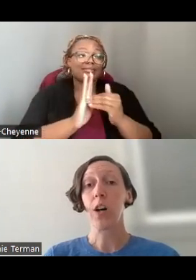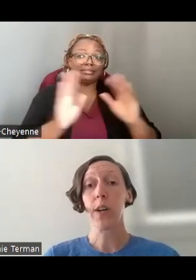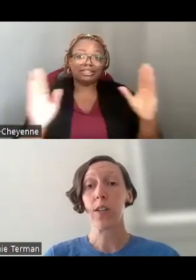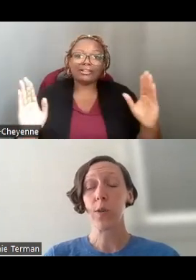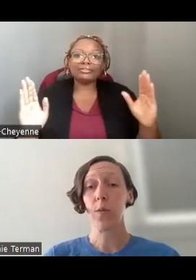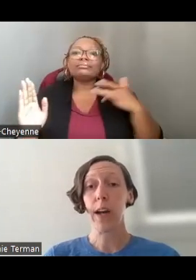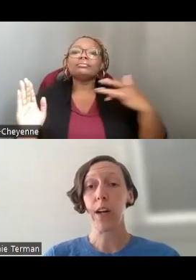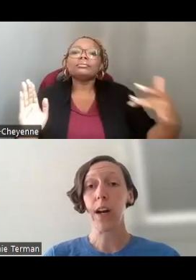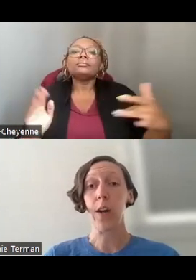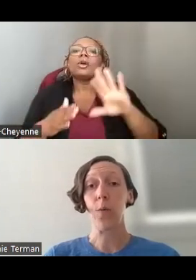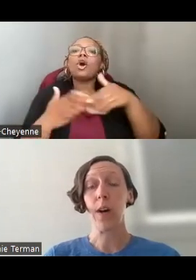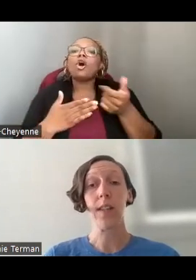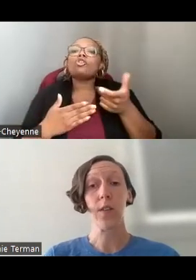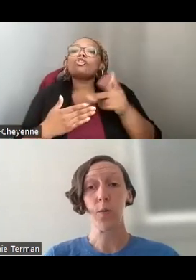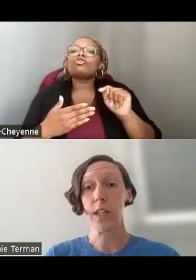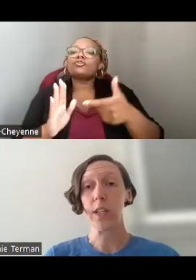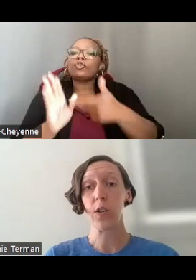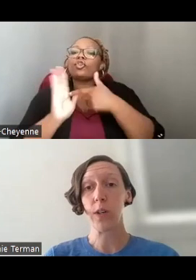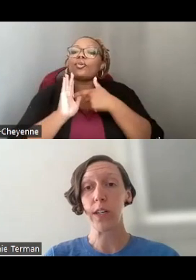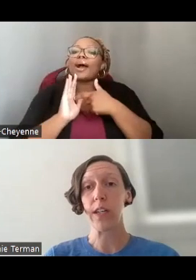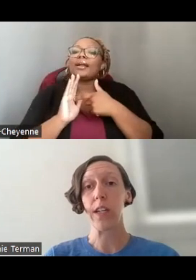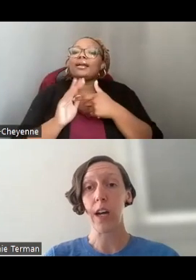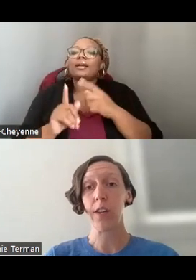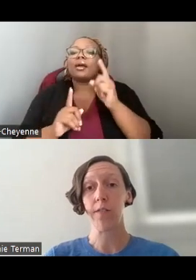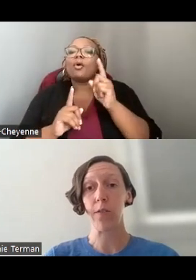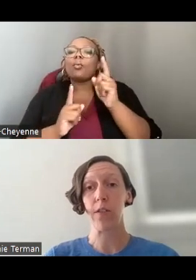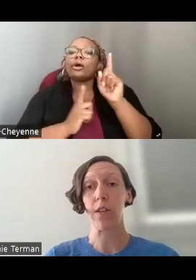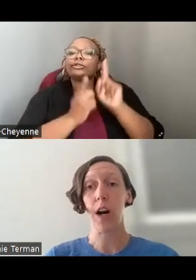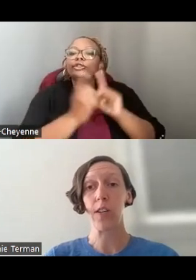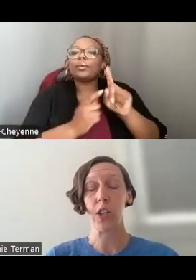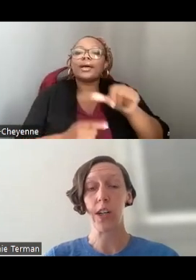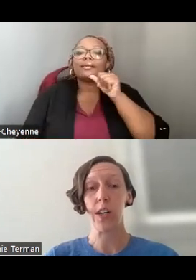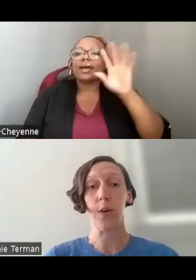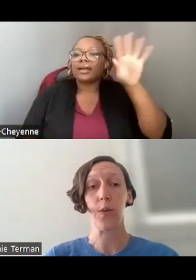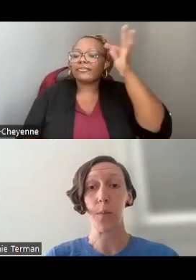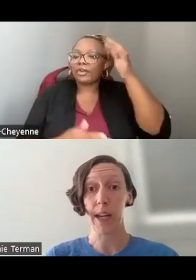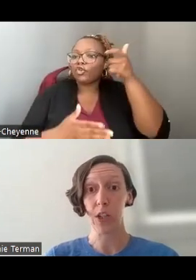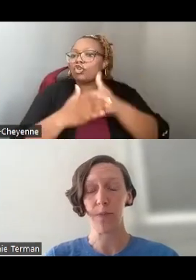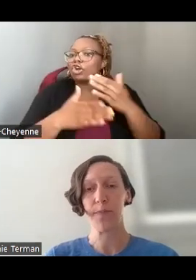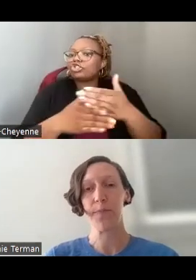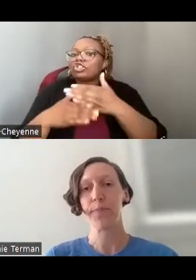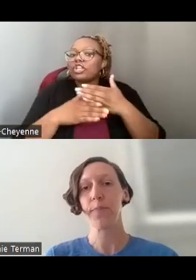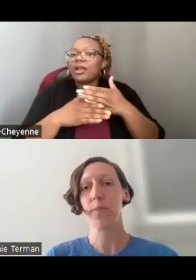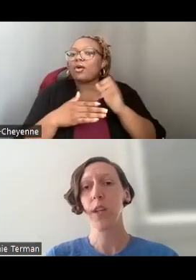ALL GRANTS REQUIRE A AT LEAST A ONE-TO-ONE, NON-FEDERAL COST SHARE OR MATCH.